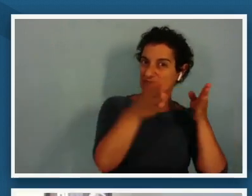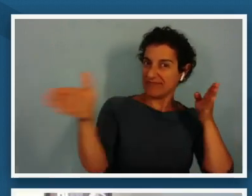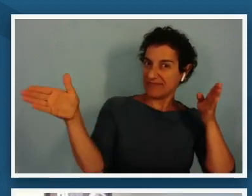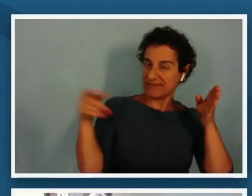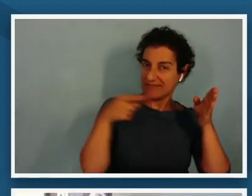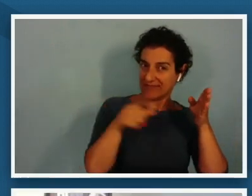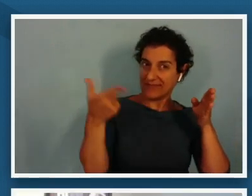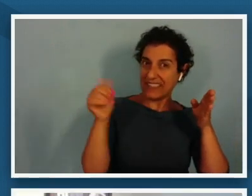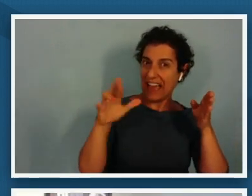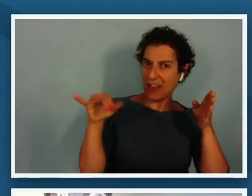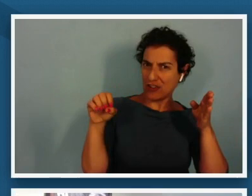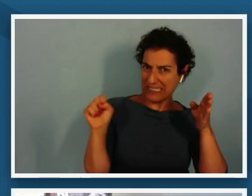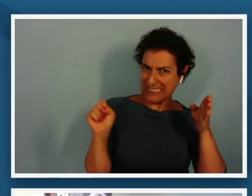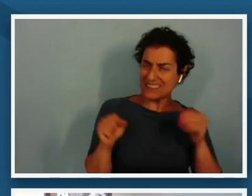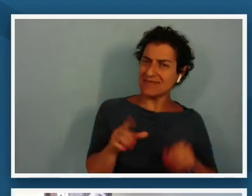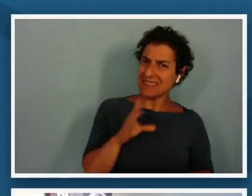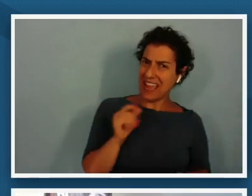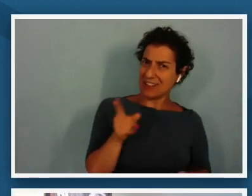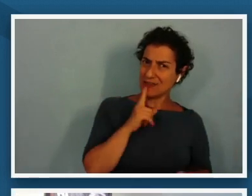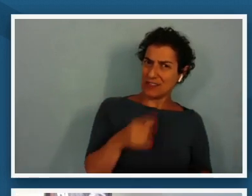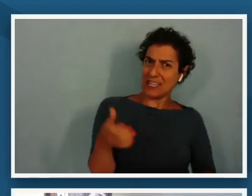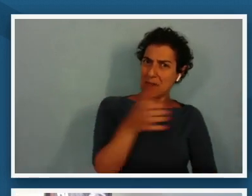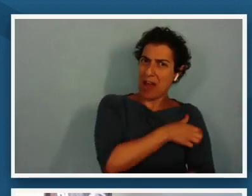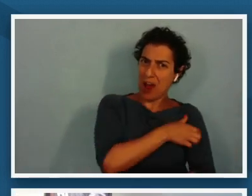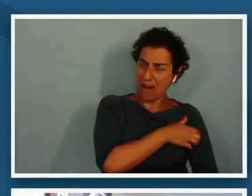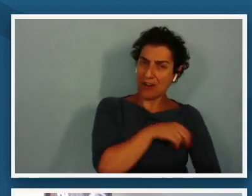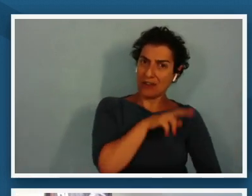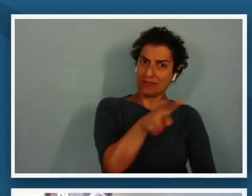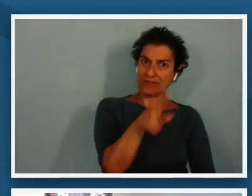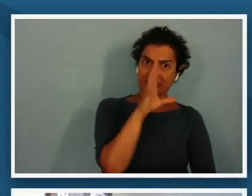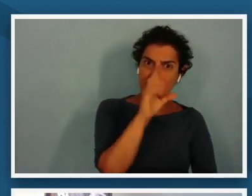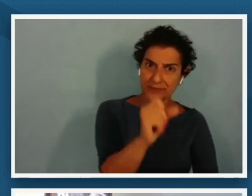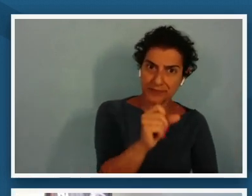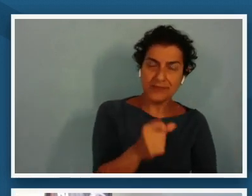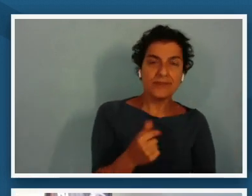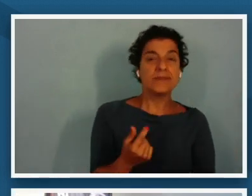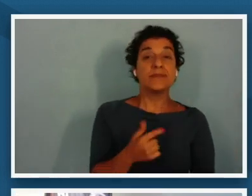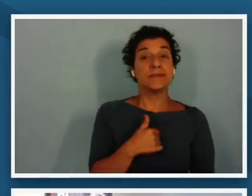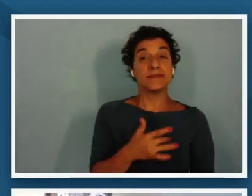really is quite powerful and i'm always drawn to